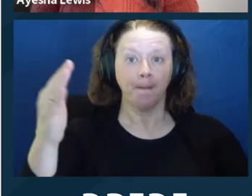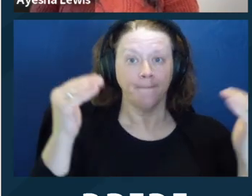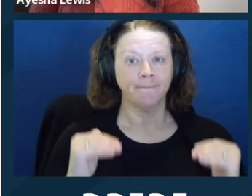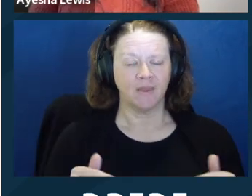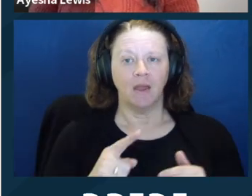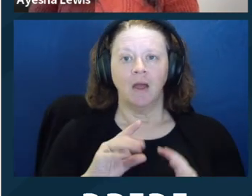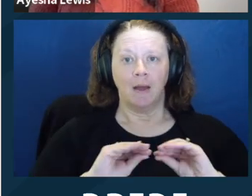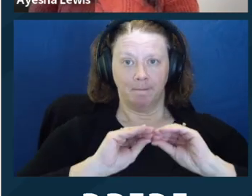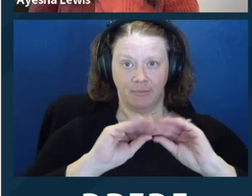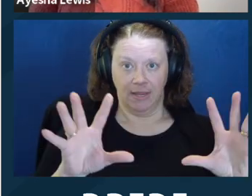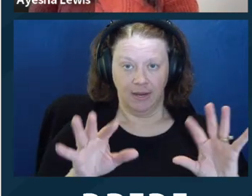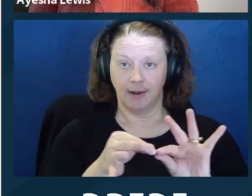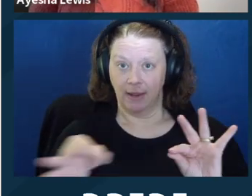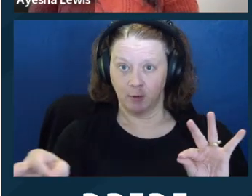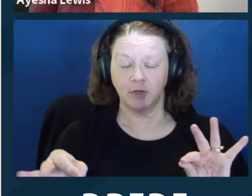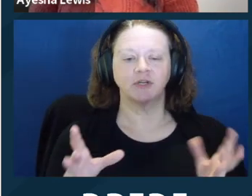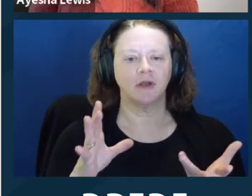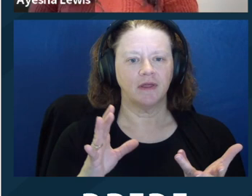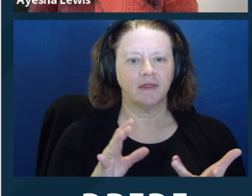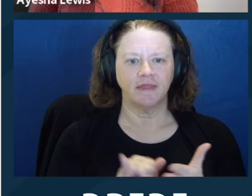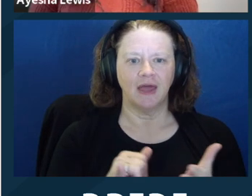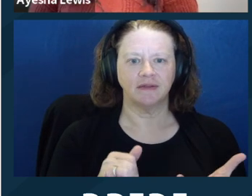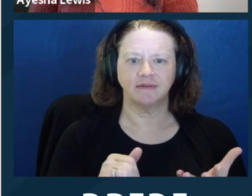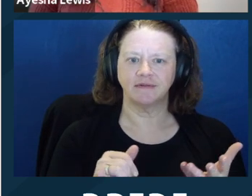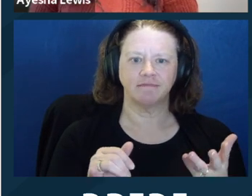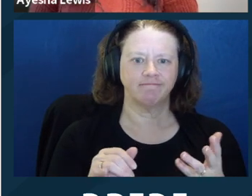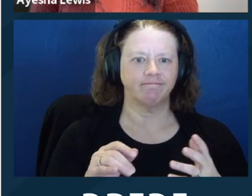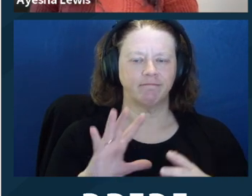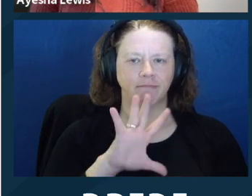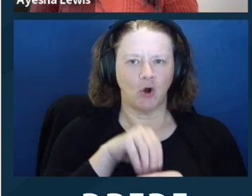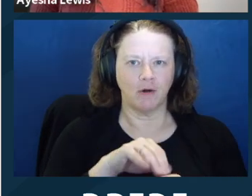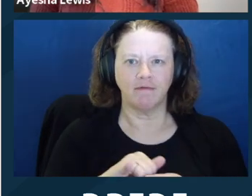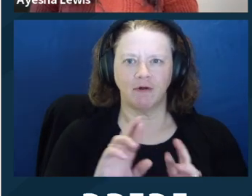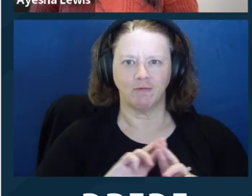else. You want to avoid legalese whenever possible. Clients don't want to get ‑‑ you